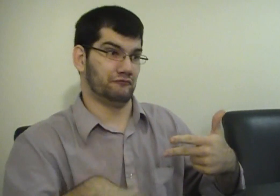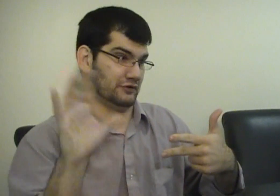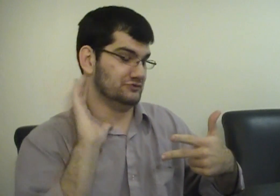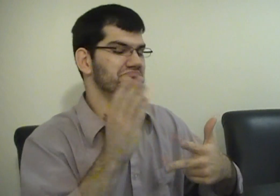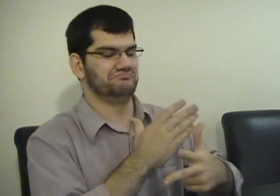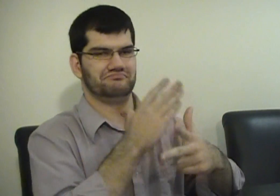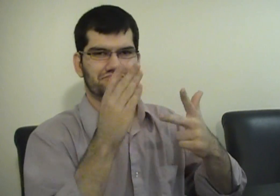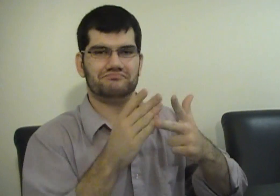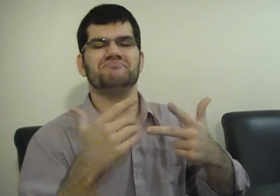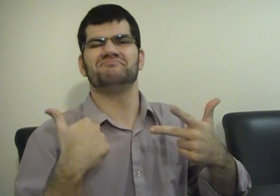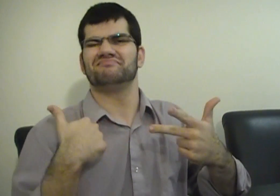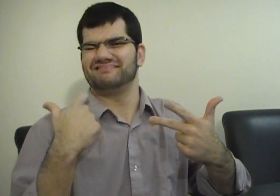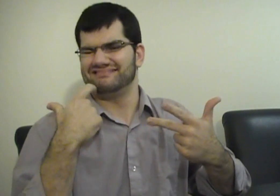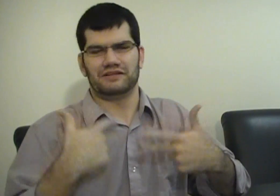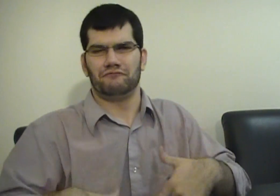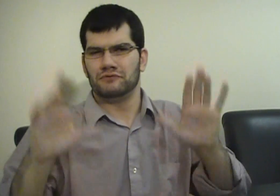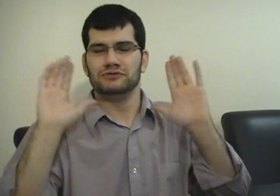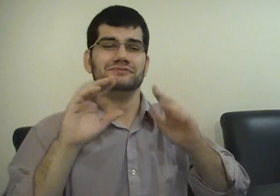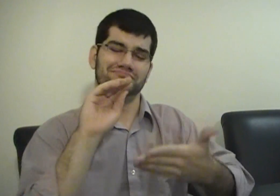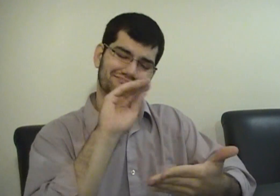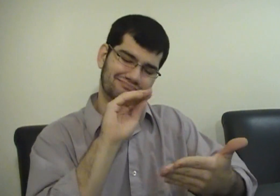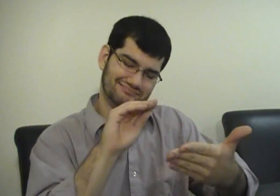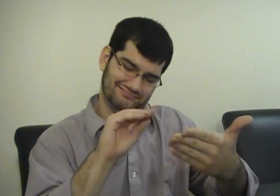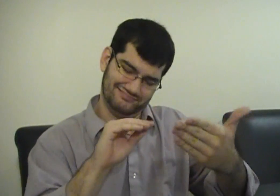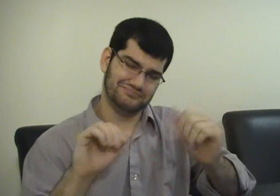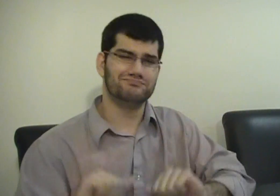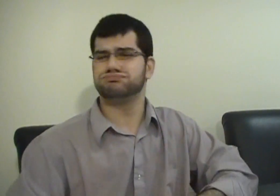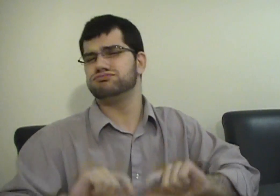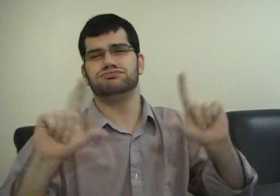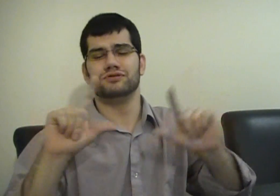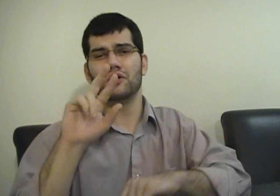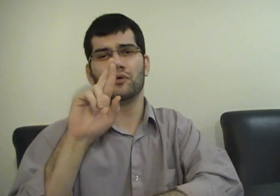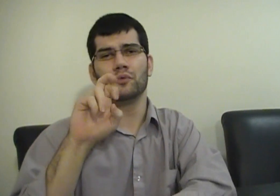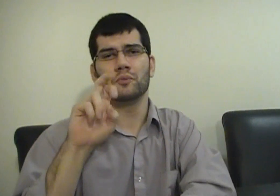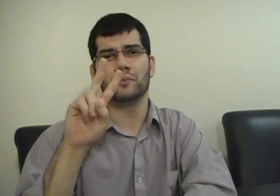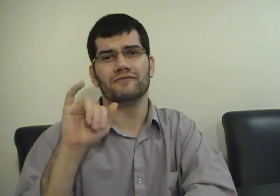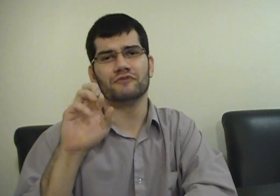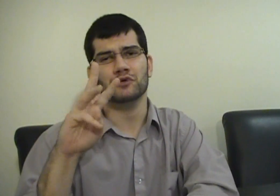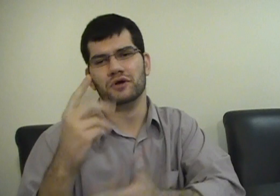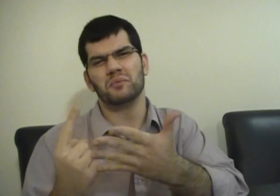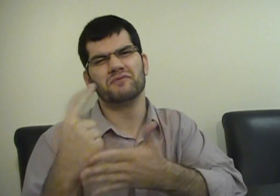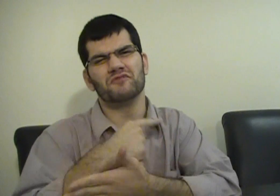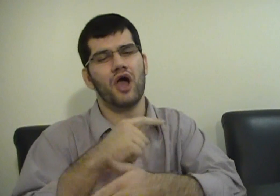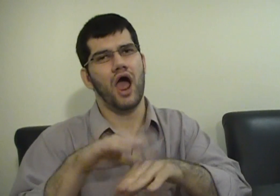Finally, I have just completed making my review on it.